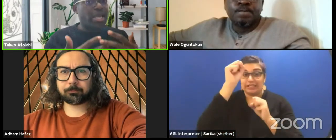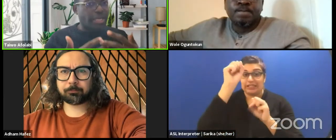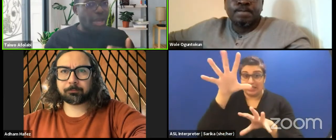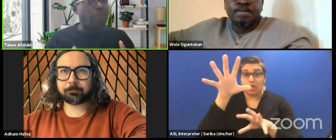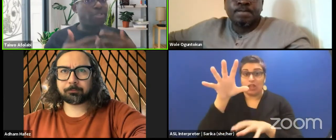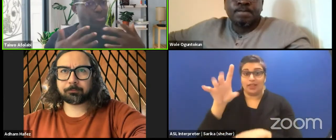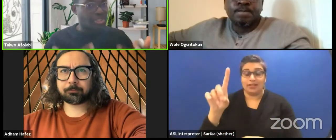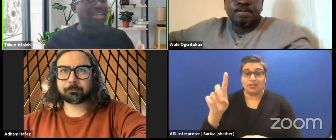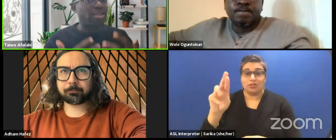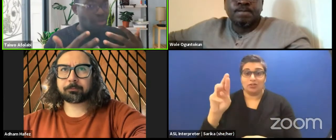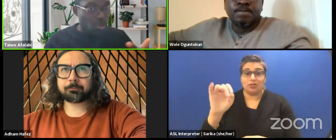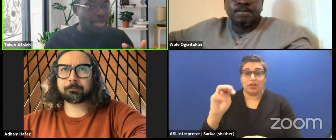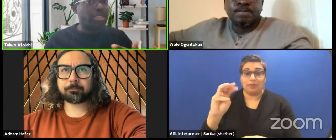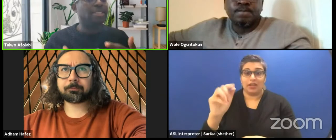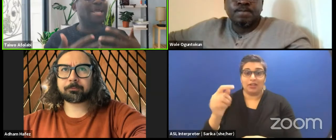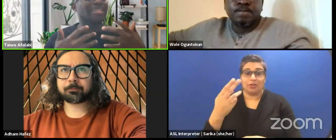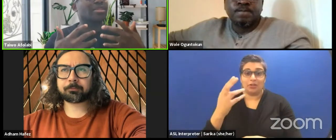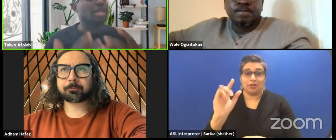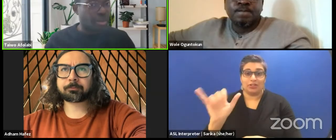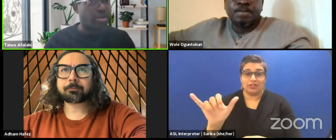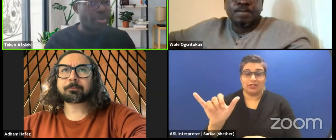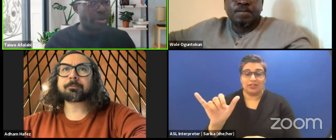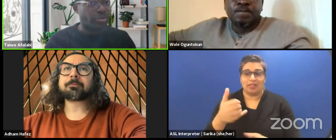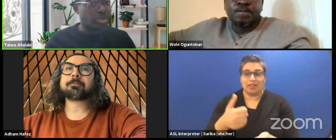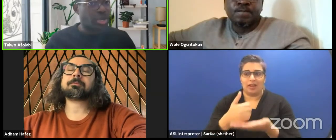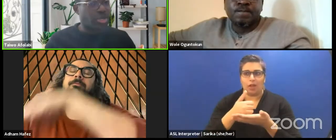can help us to start talking and thinking about it.